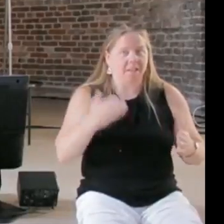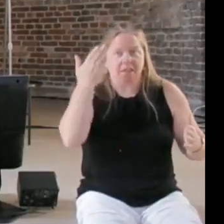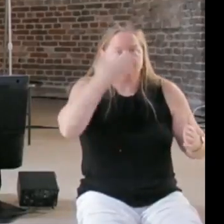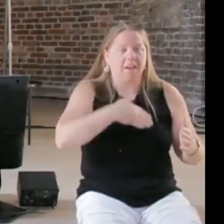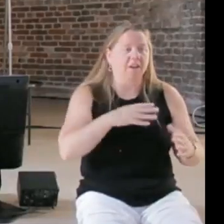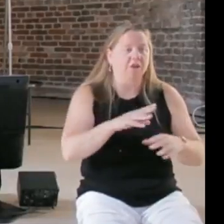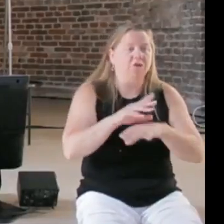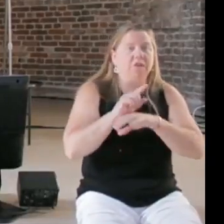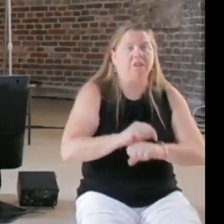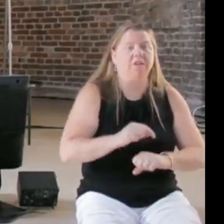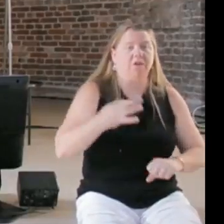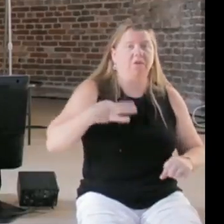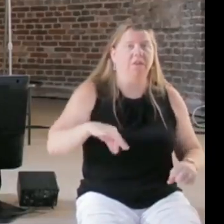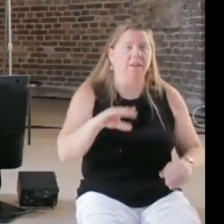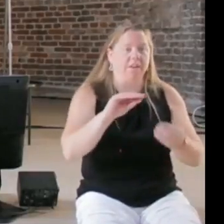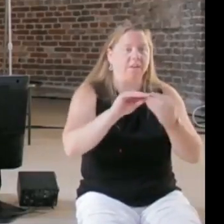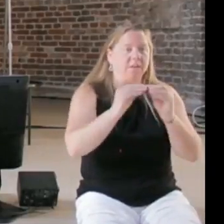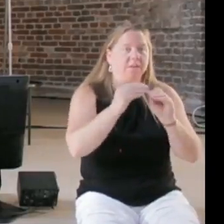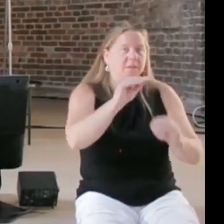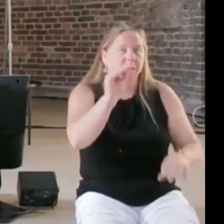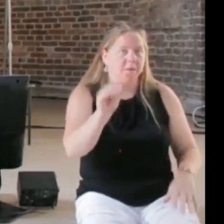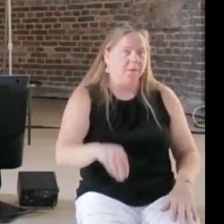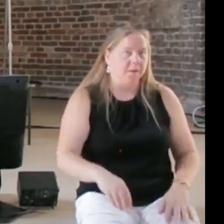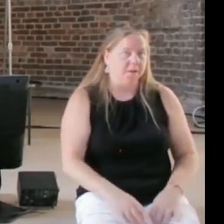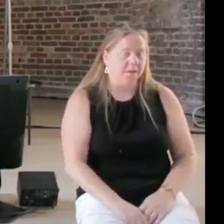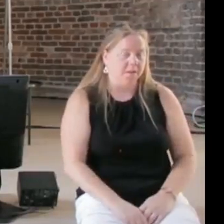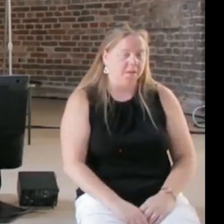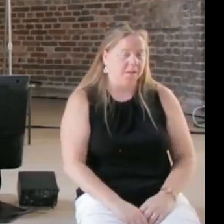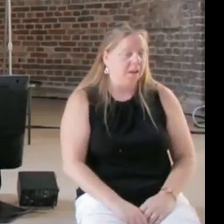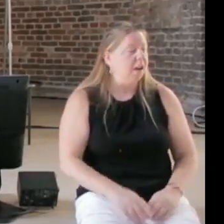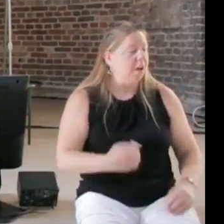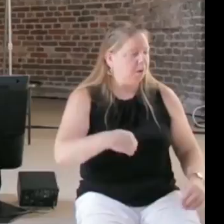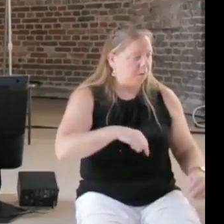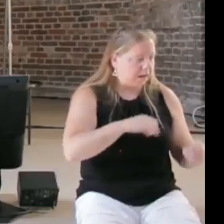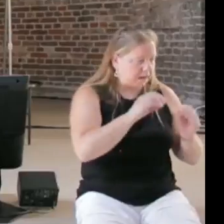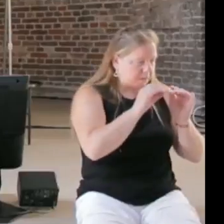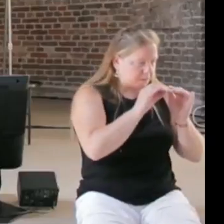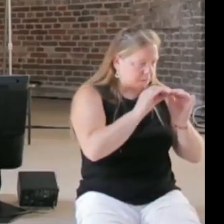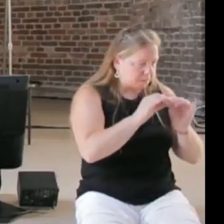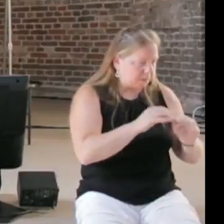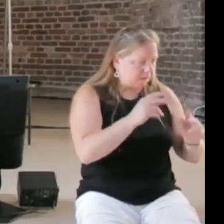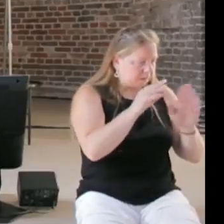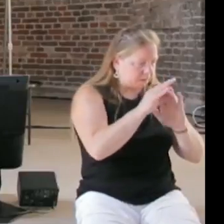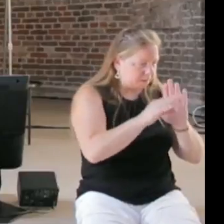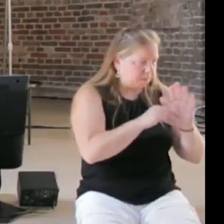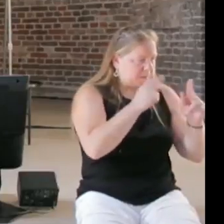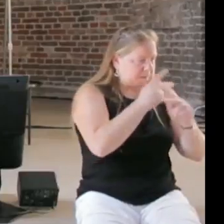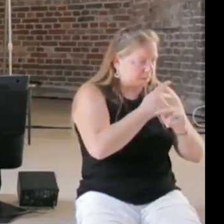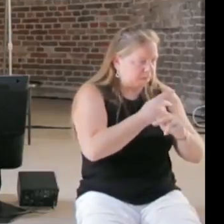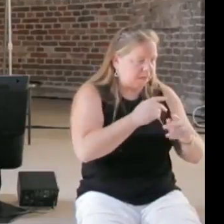and only when you use algorithmic systems that access more data, those people become